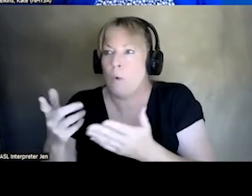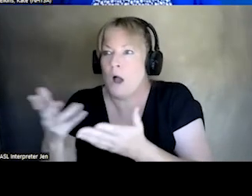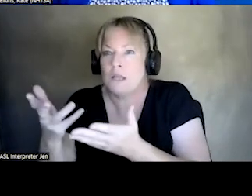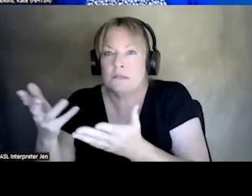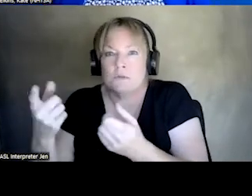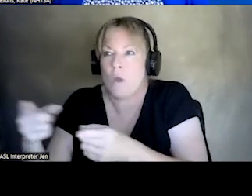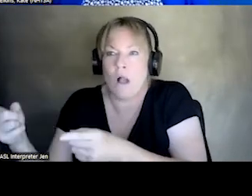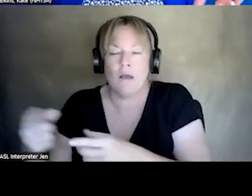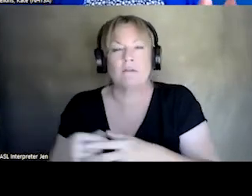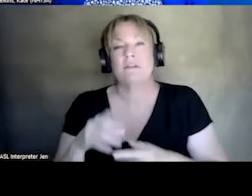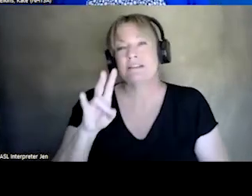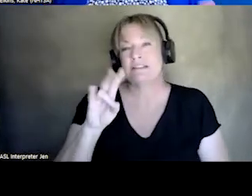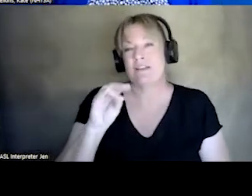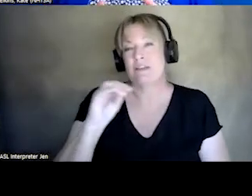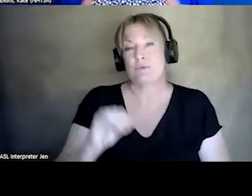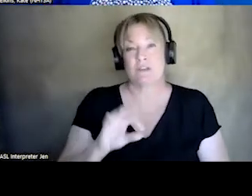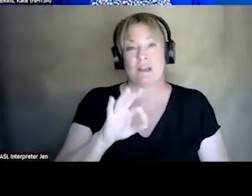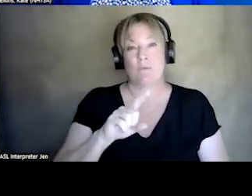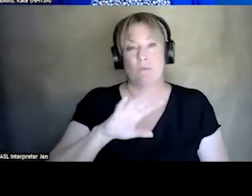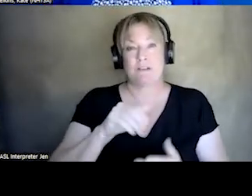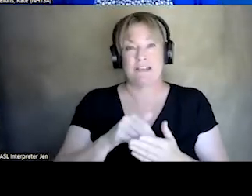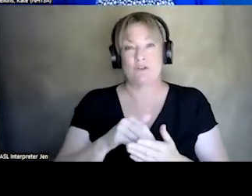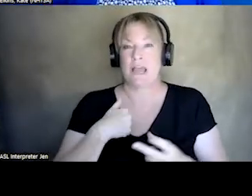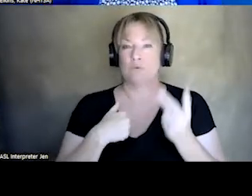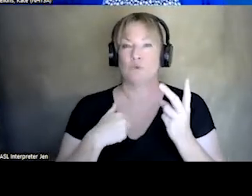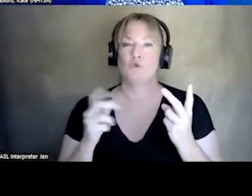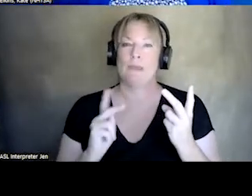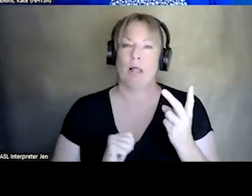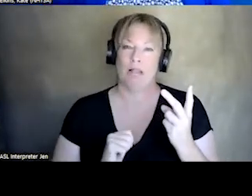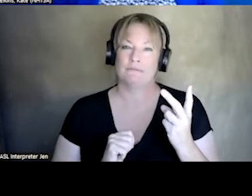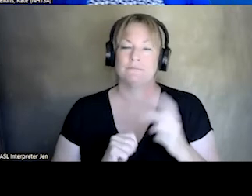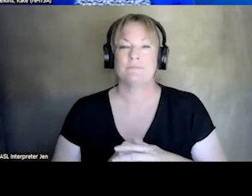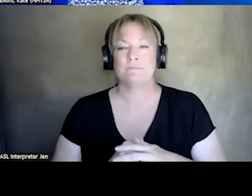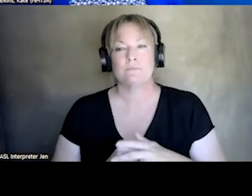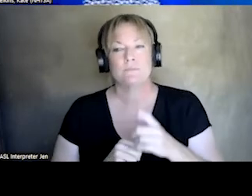70% OF 911 CENTERS HAVE TWO PEOPLE THERE. >> IT LOOKS LIKE THEY'RE RESPONDING